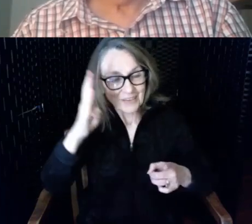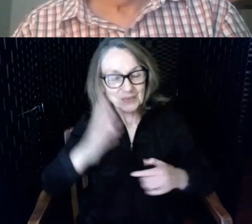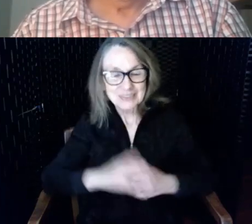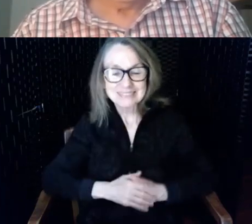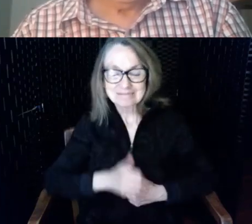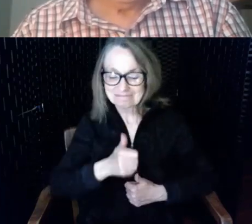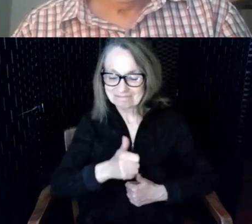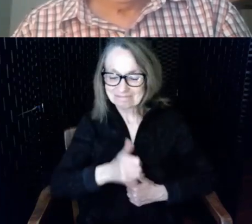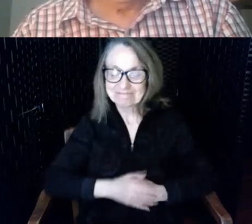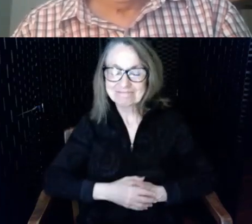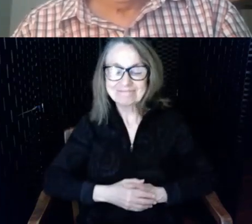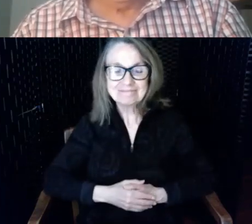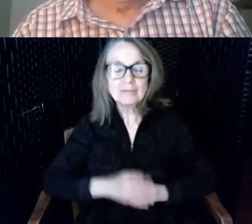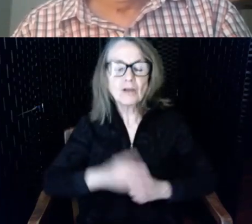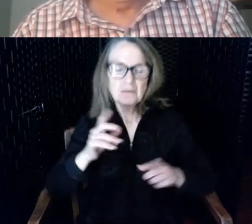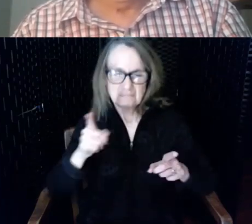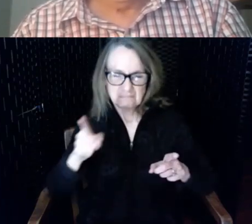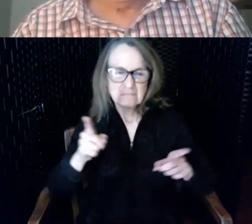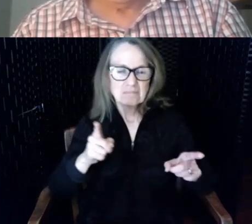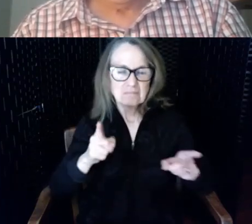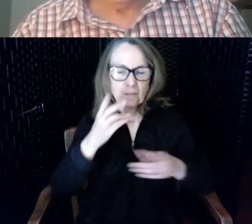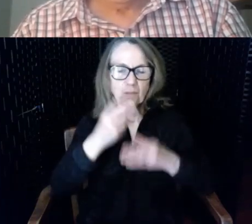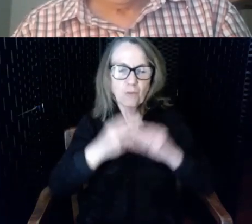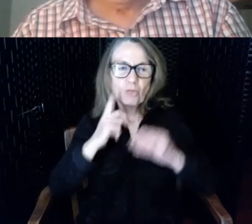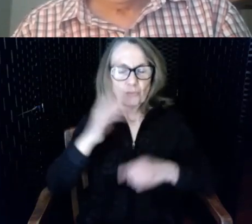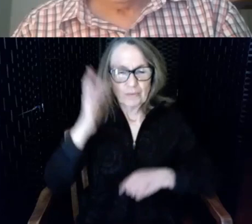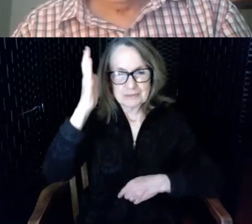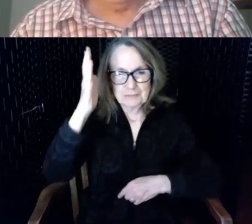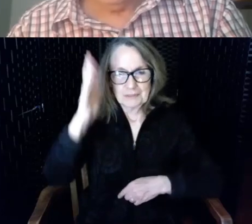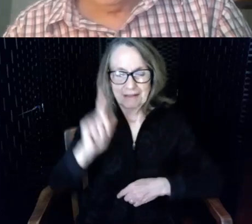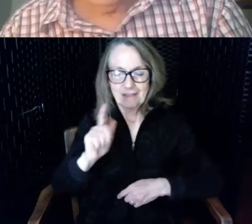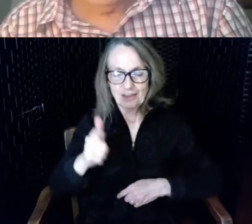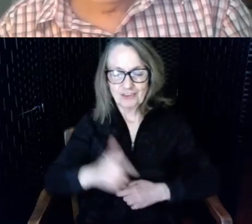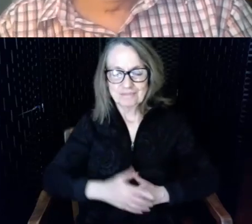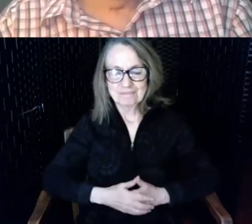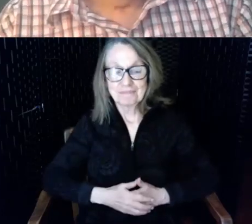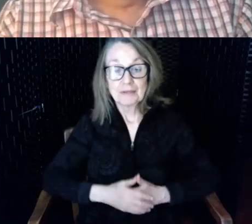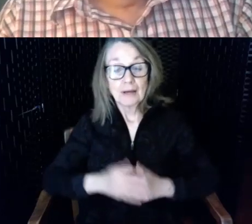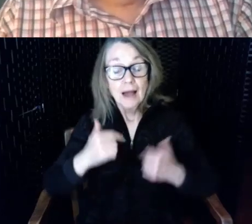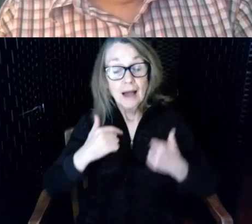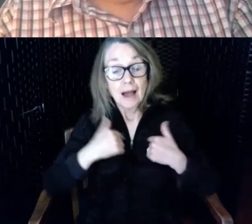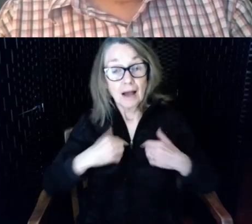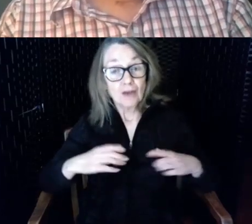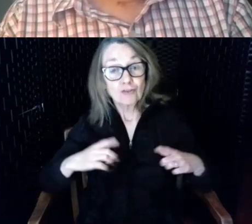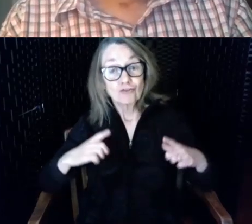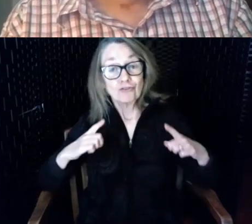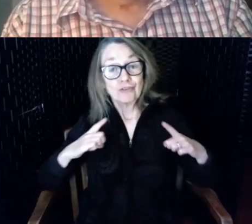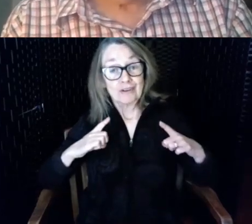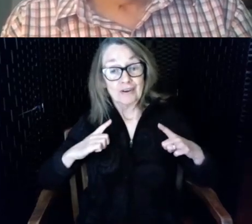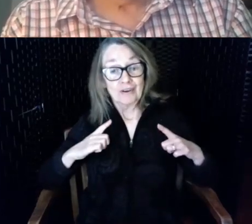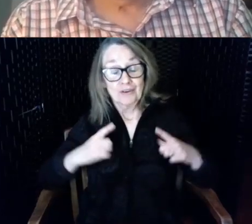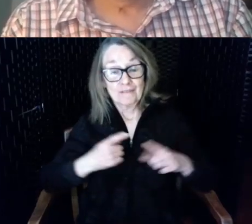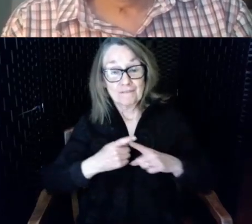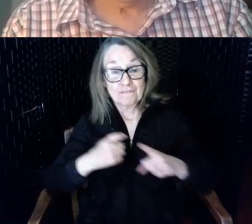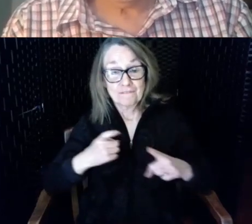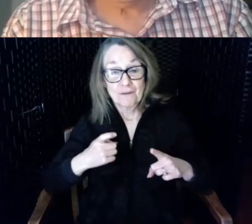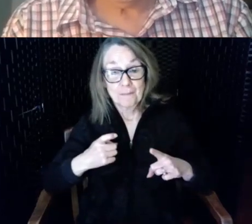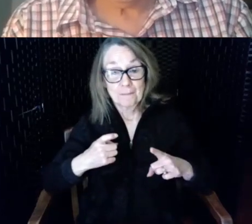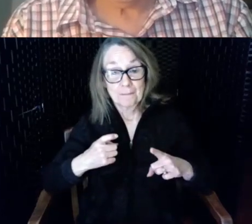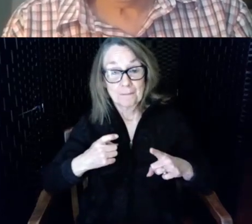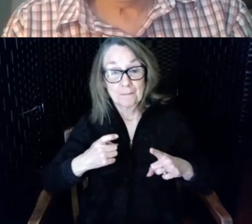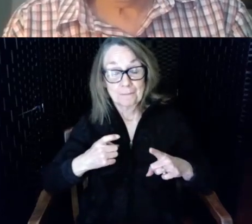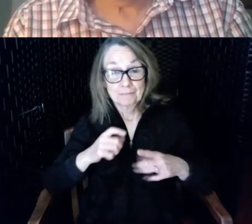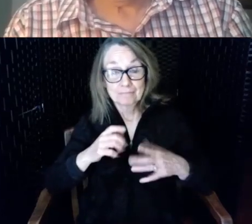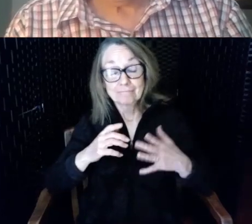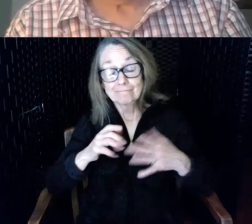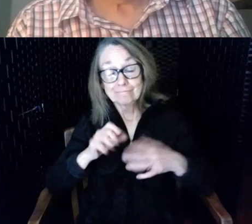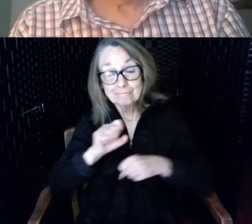from both of them later I retired from practicing law and 2010 and became